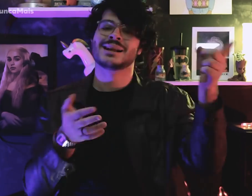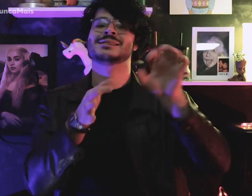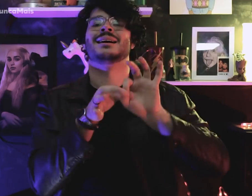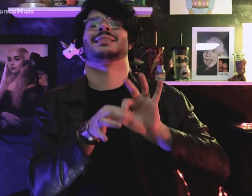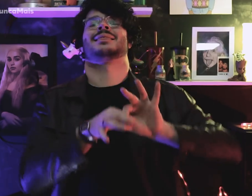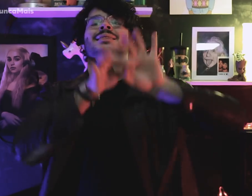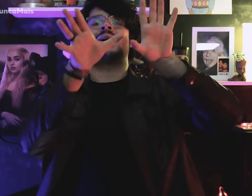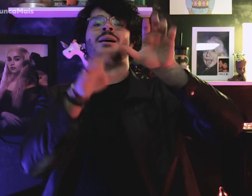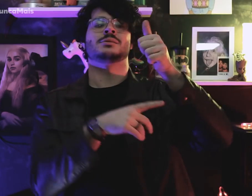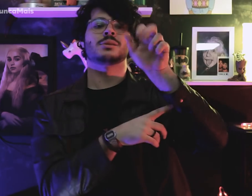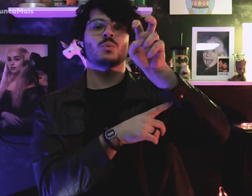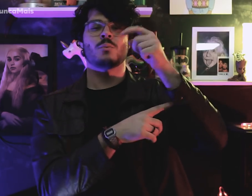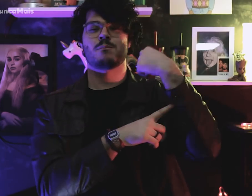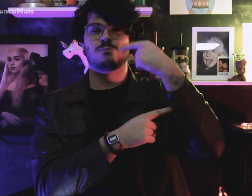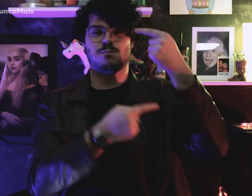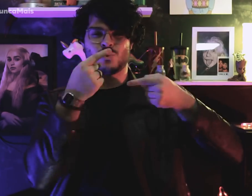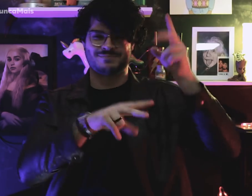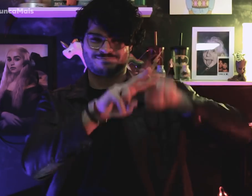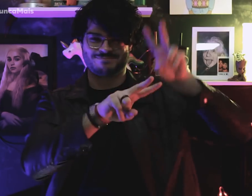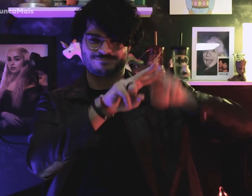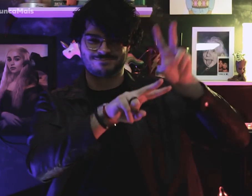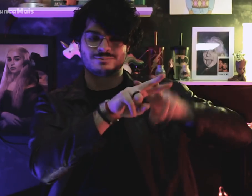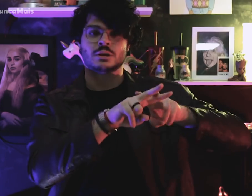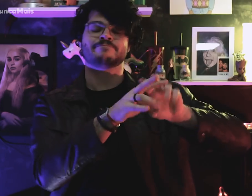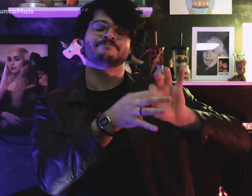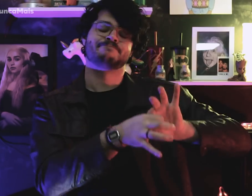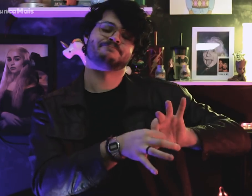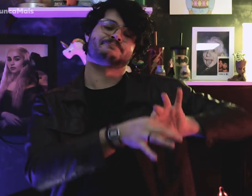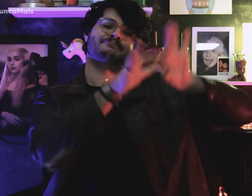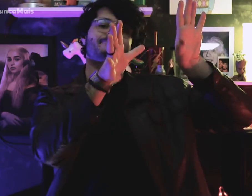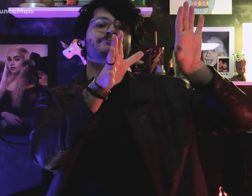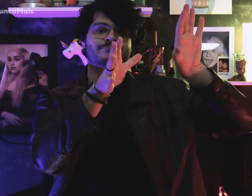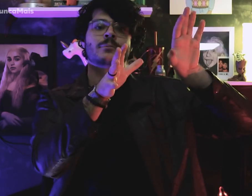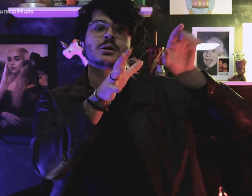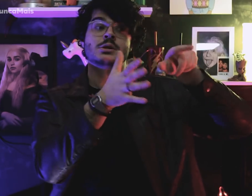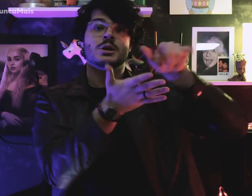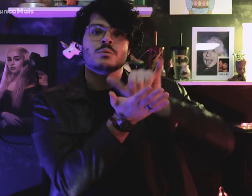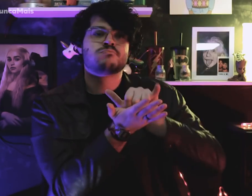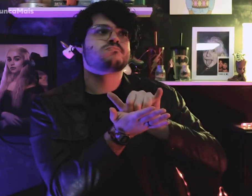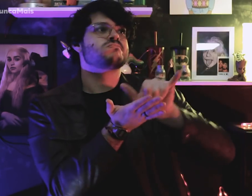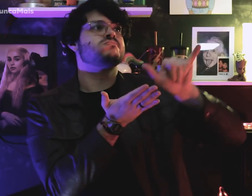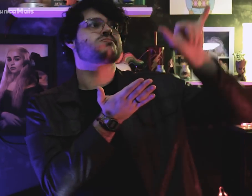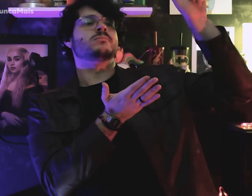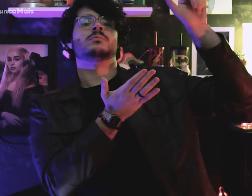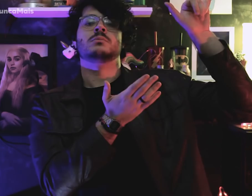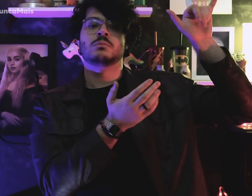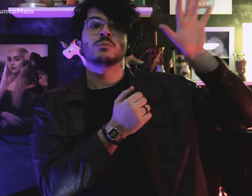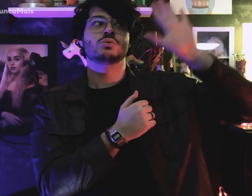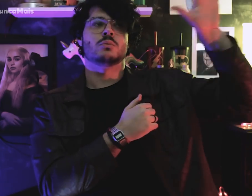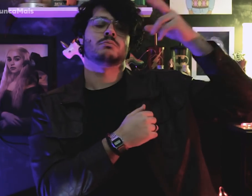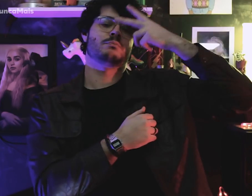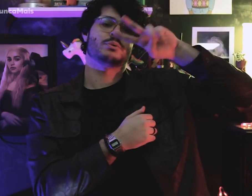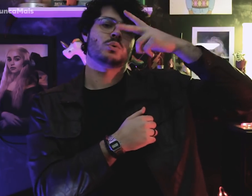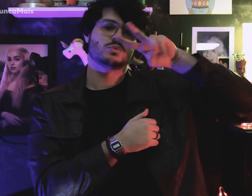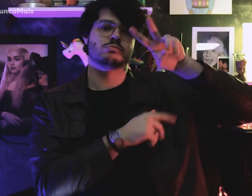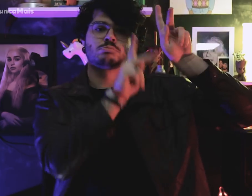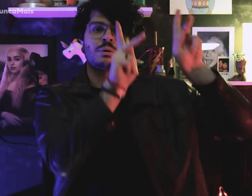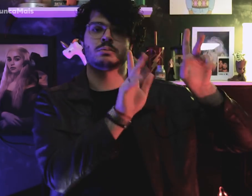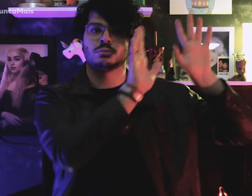made the switch, released the 15 arrested politicians, that were taken to Mexico.